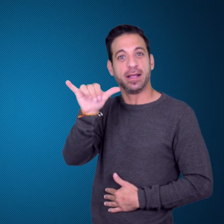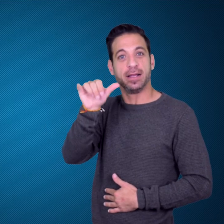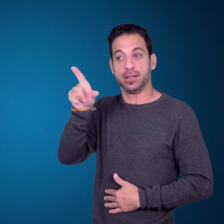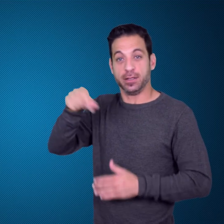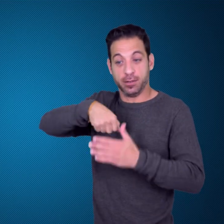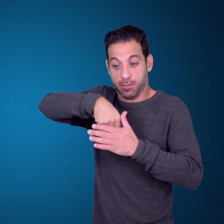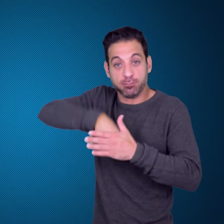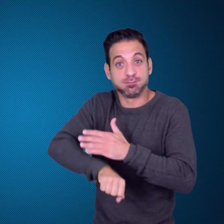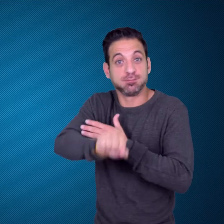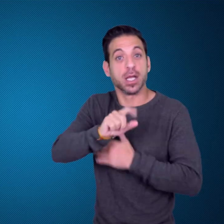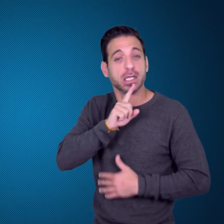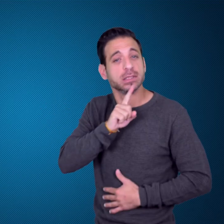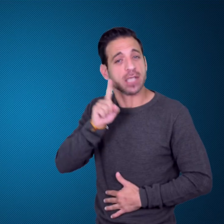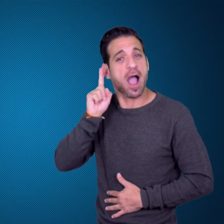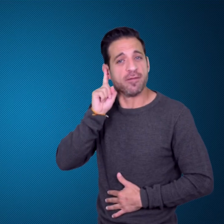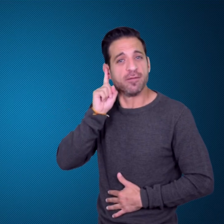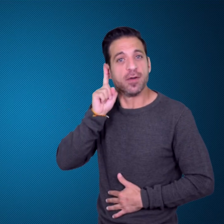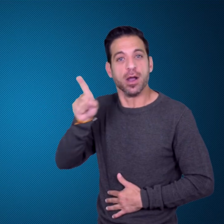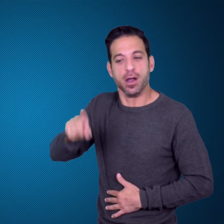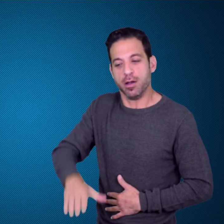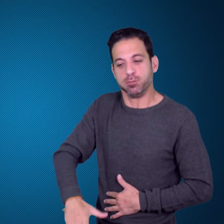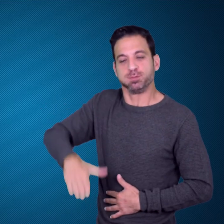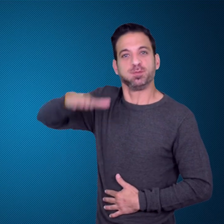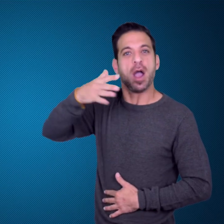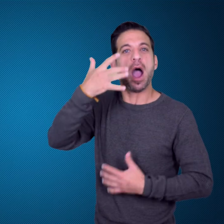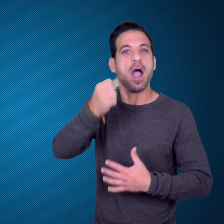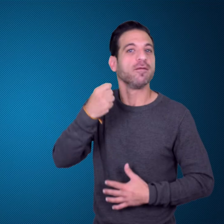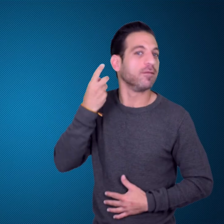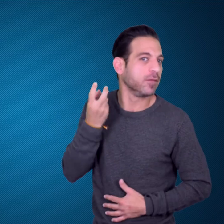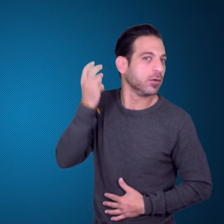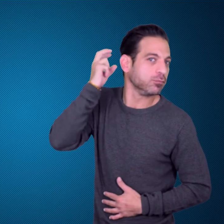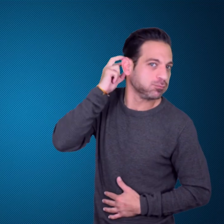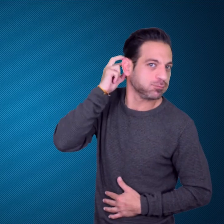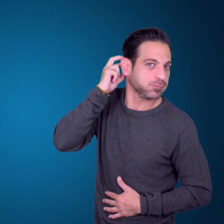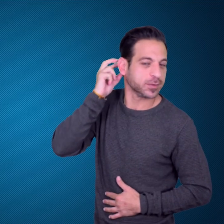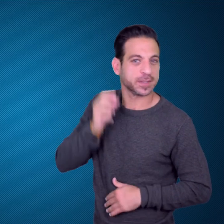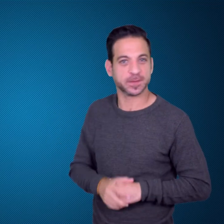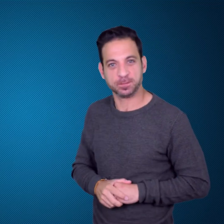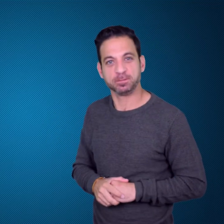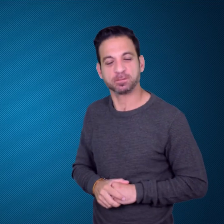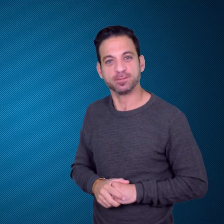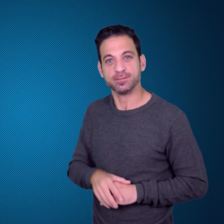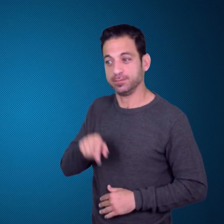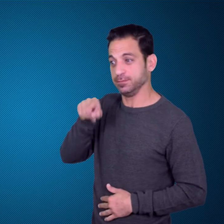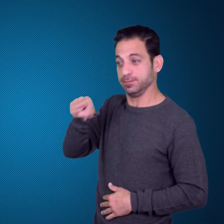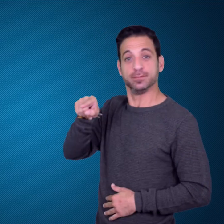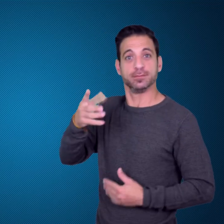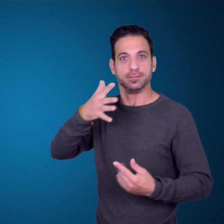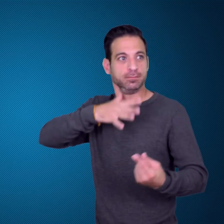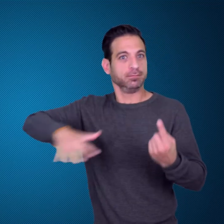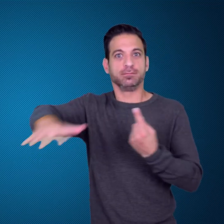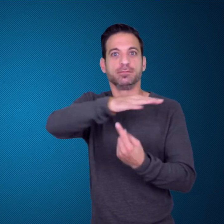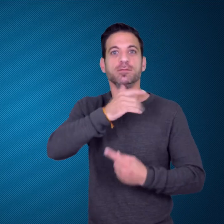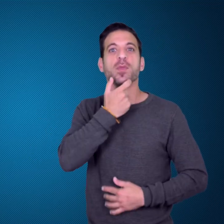got cochlear implant as a child, is seen as one